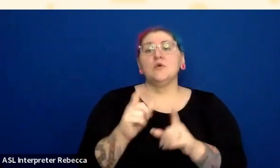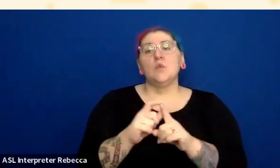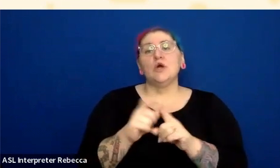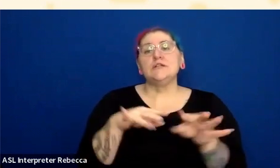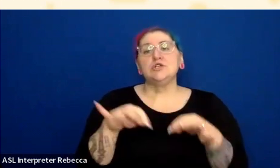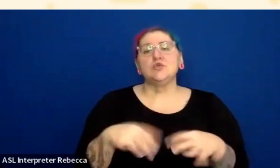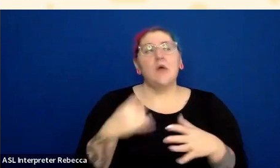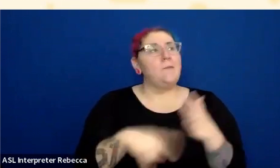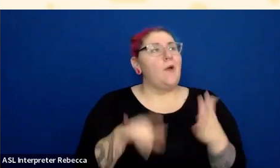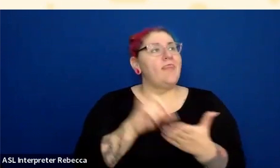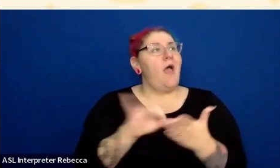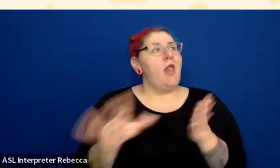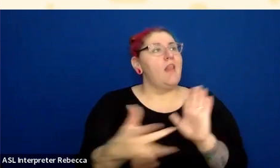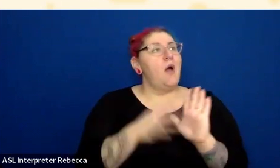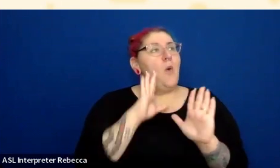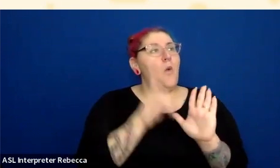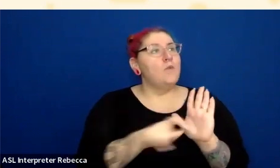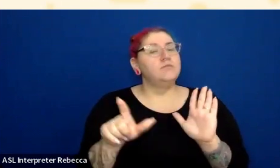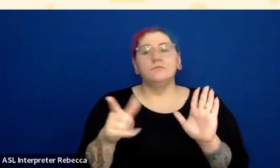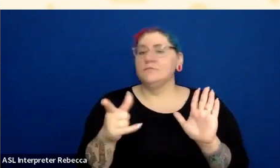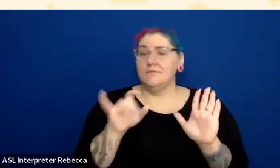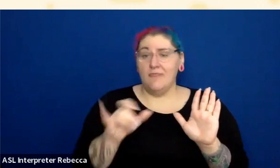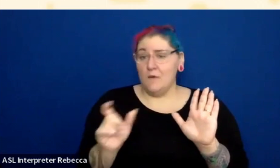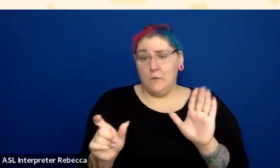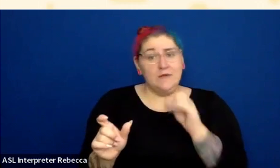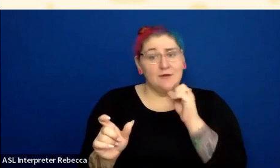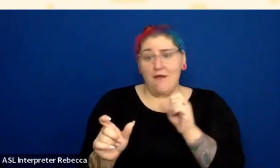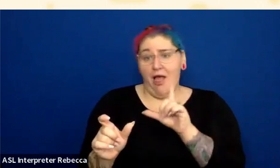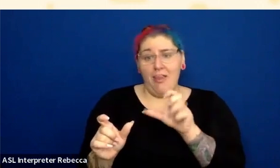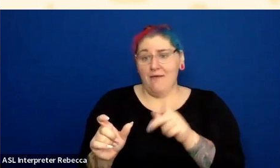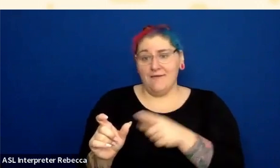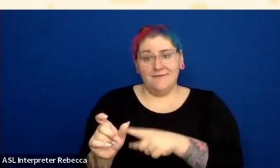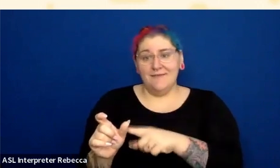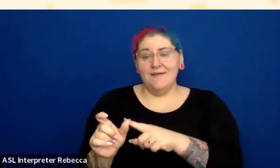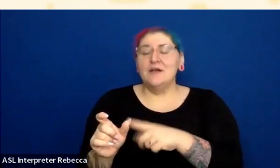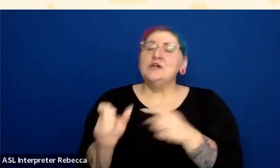Now, if for example, my related resources, it gets a lot closer,